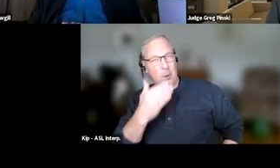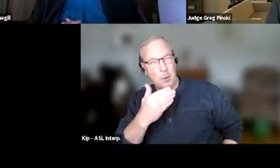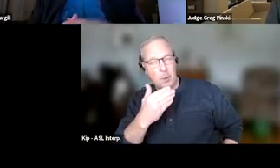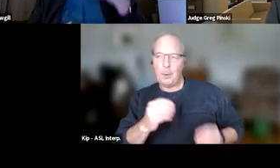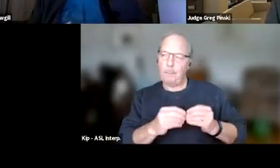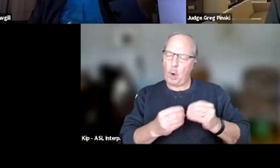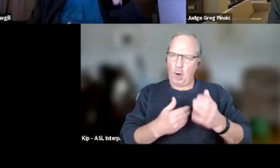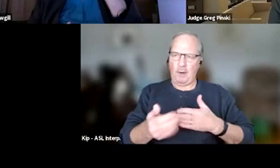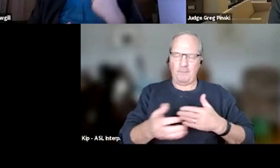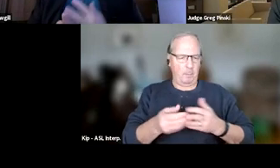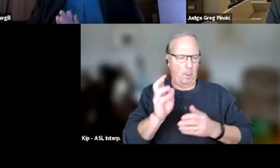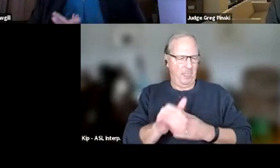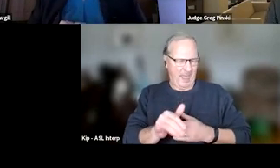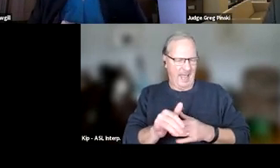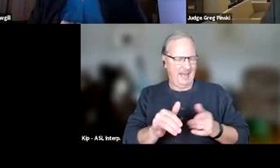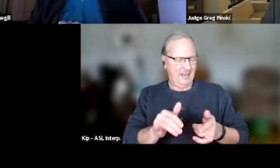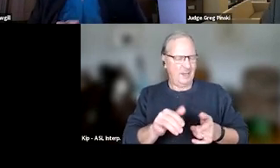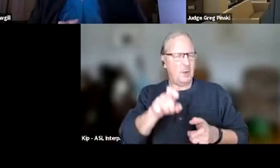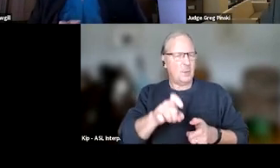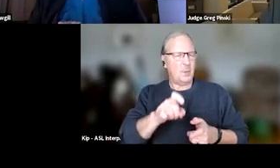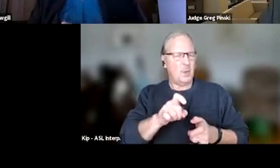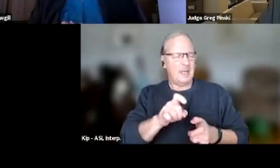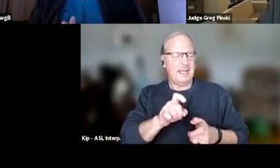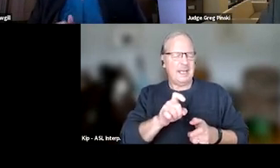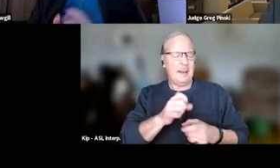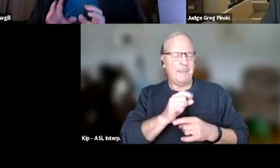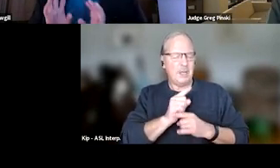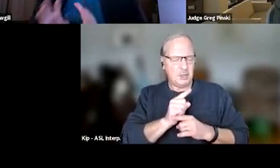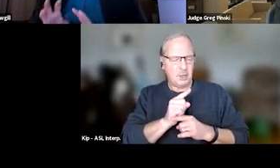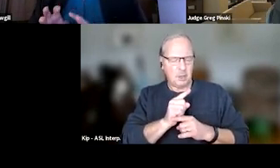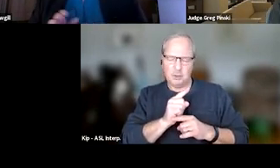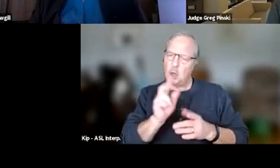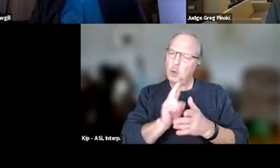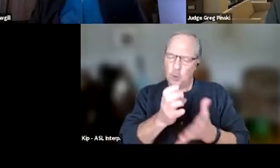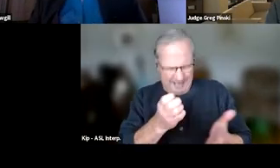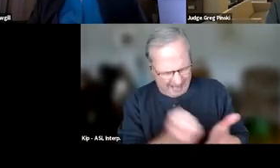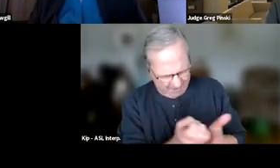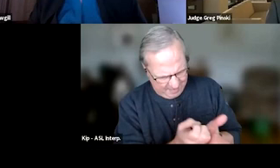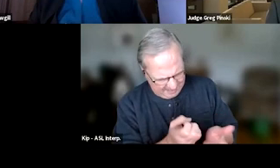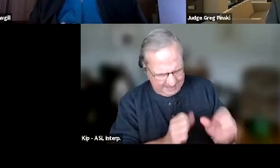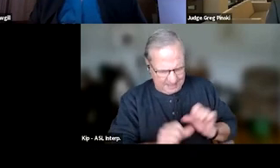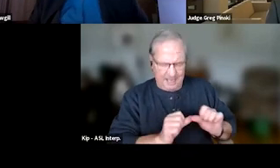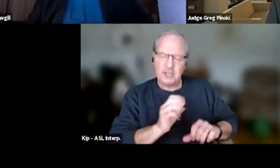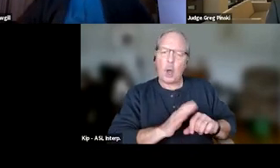But it's something that we really need to make sure we're using the evidence, the science on behavior modification.